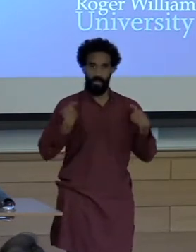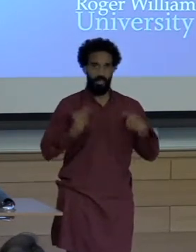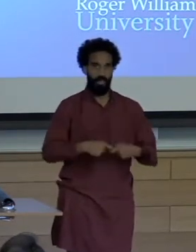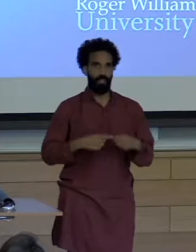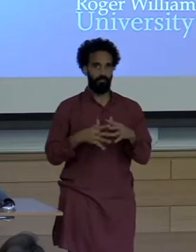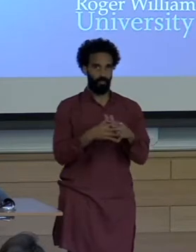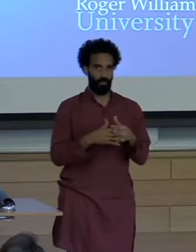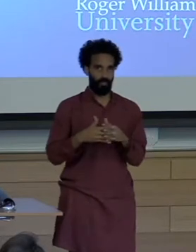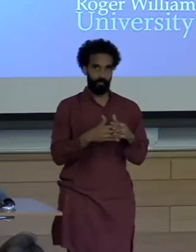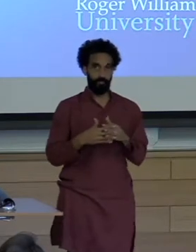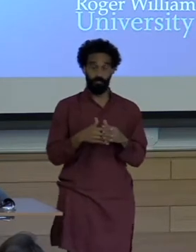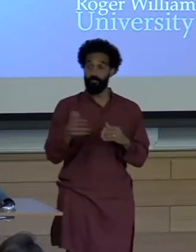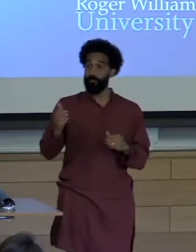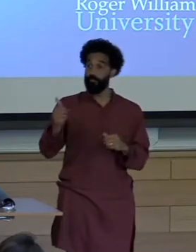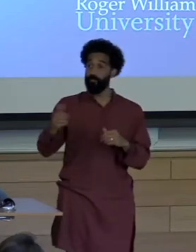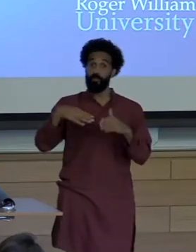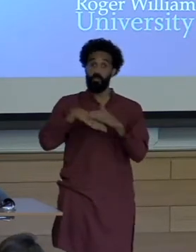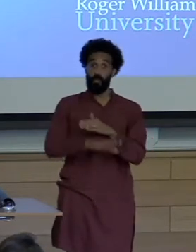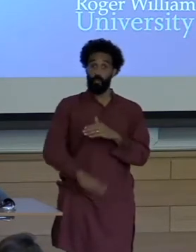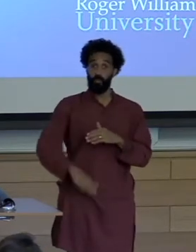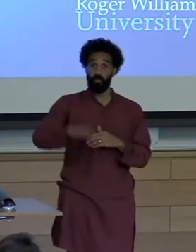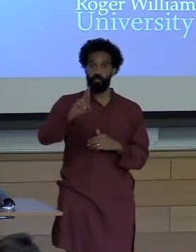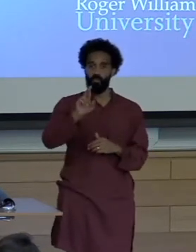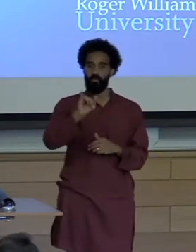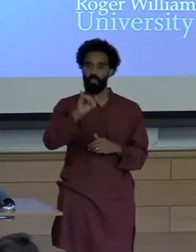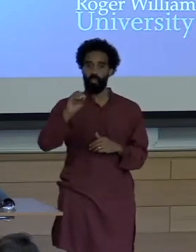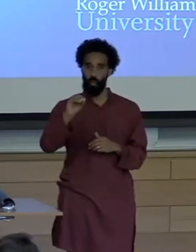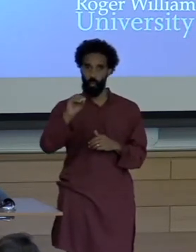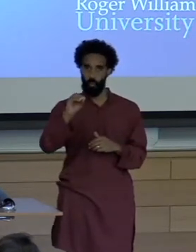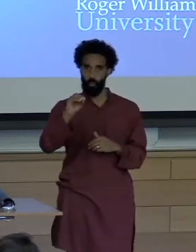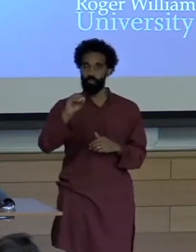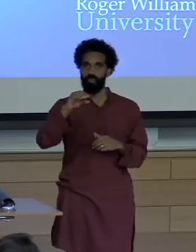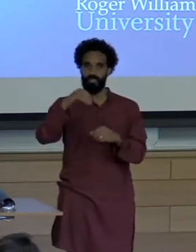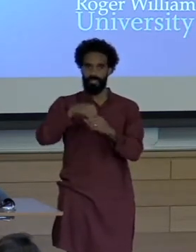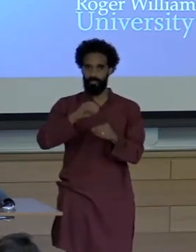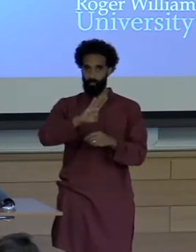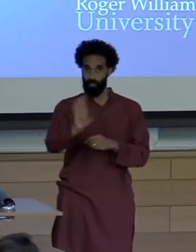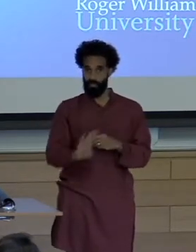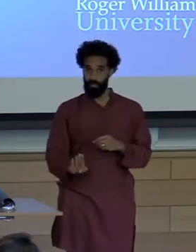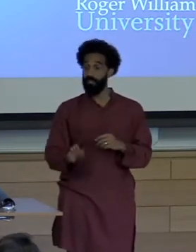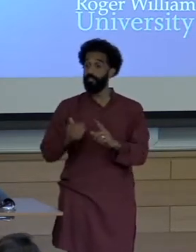She was born and grew up in Rio de Janeiro in Brazil where she spent much of her time in nature